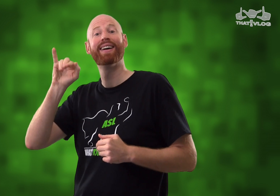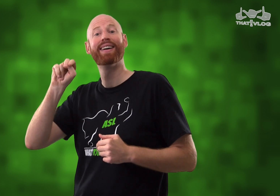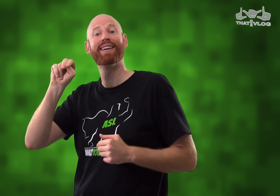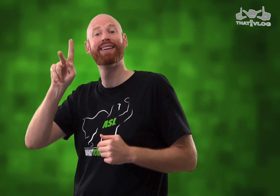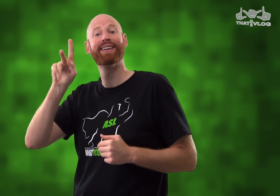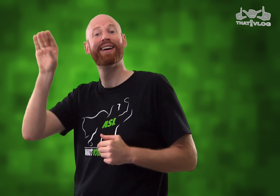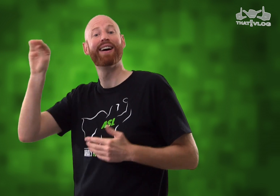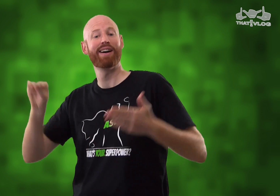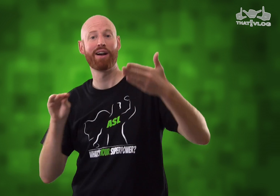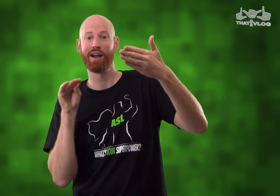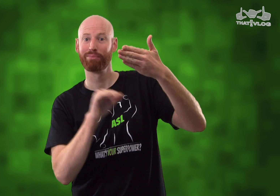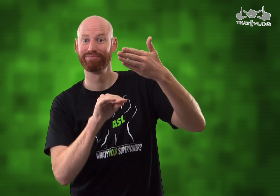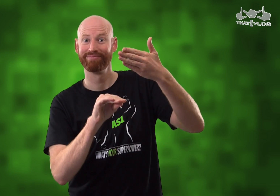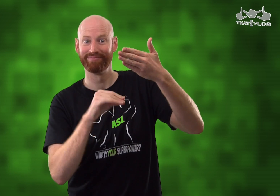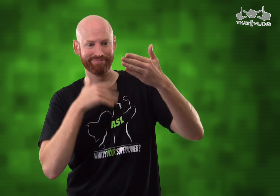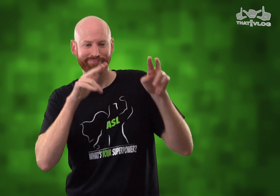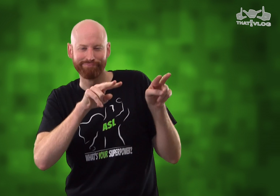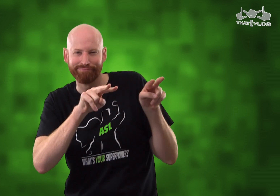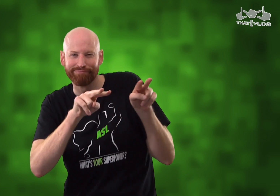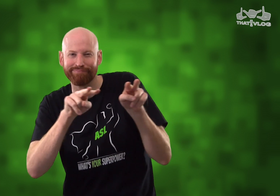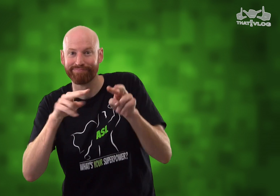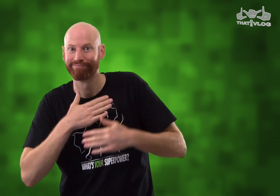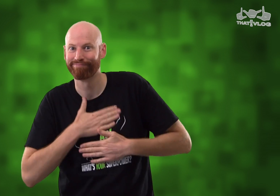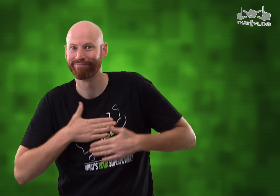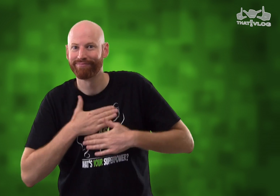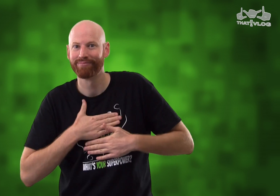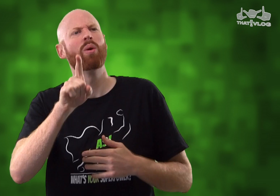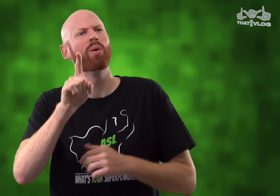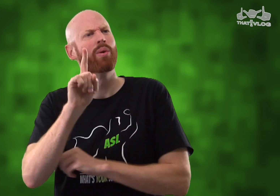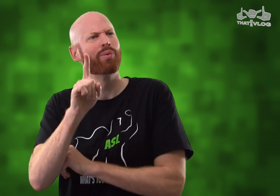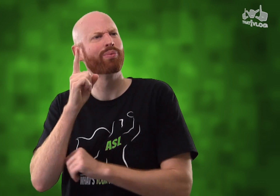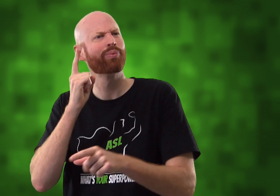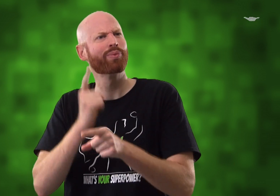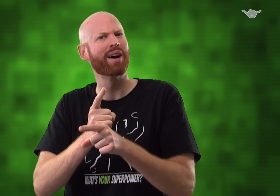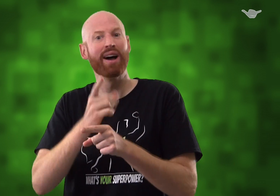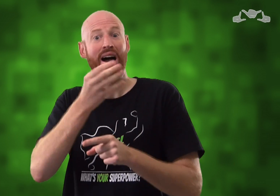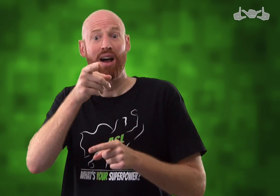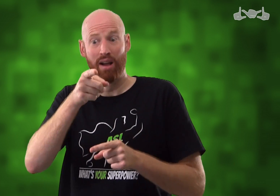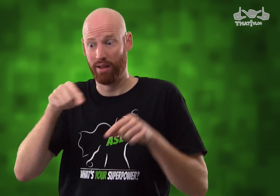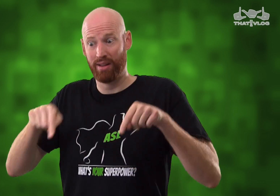upload it to YouTube. Take that link, put it down in the comments section. I look forward to watching it.